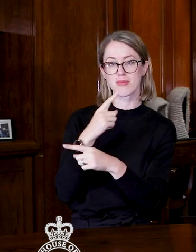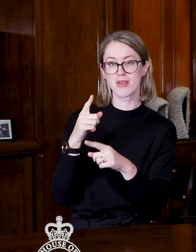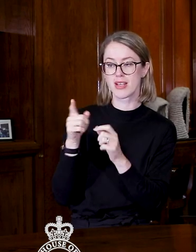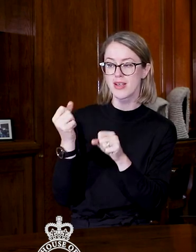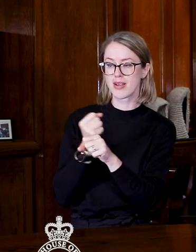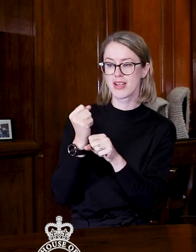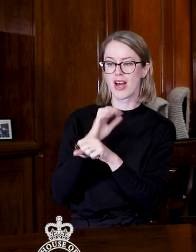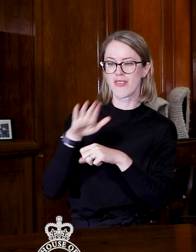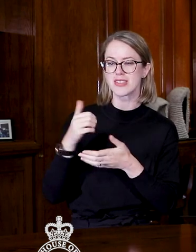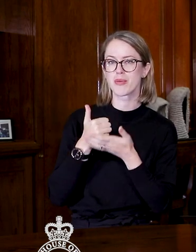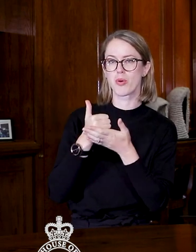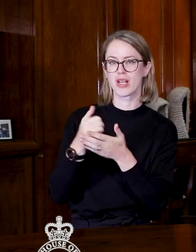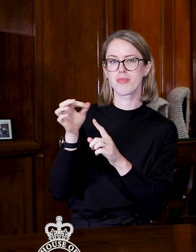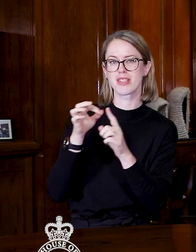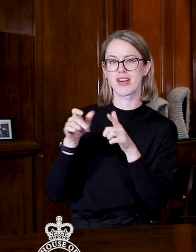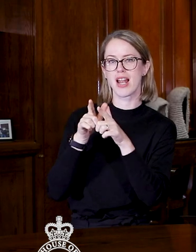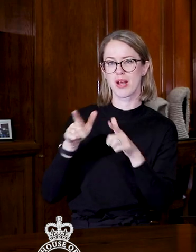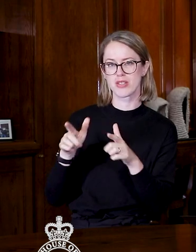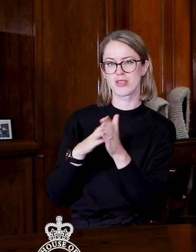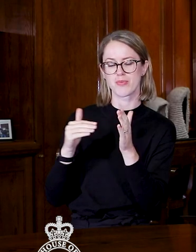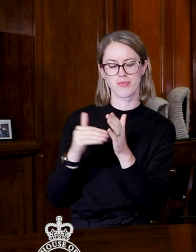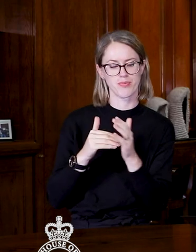about supporting Pacific languages in New Zealand.